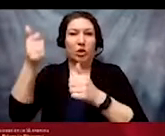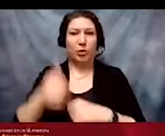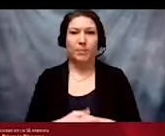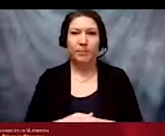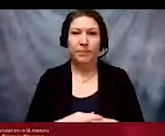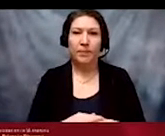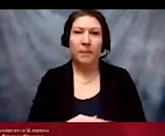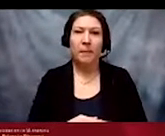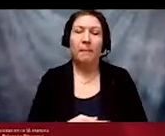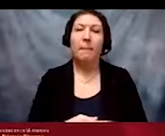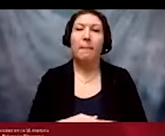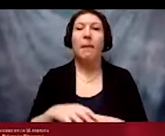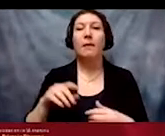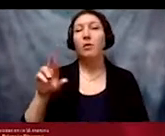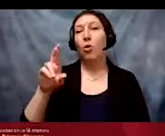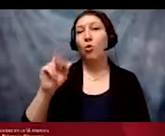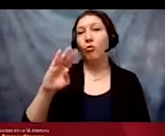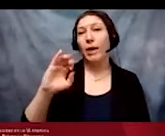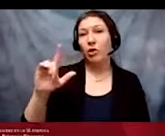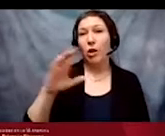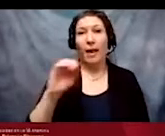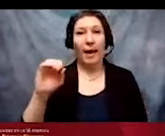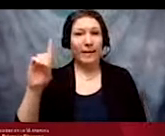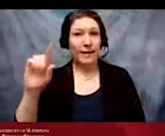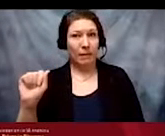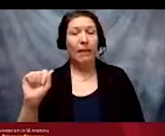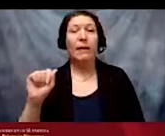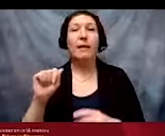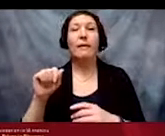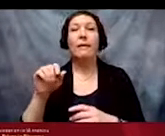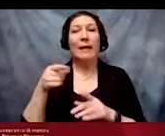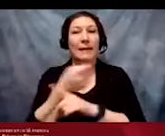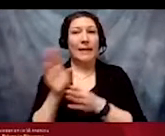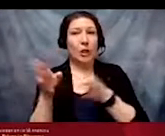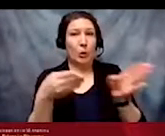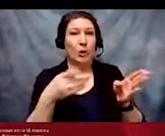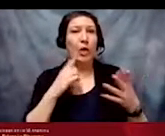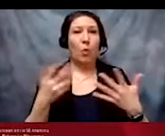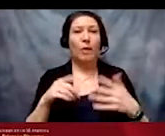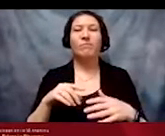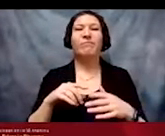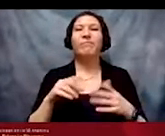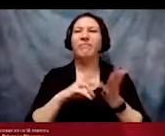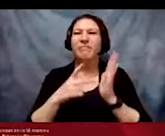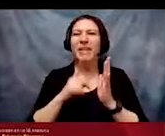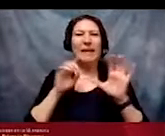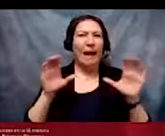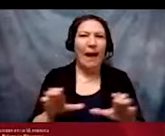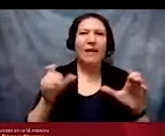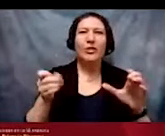Racial and disability detours are actions and approaches that organizations often